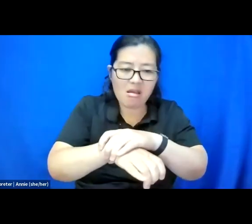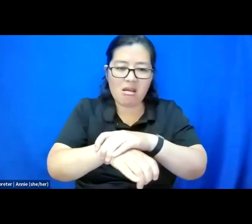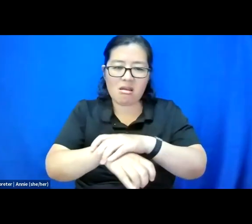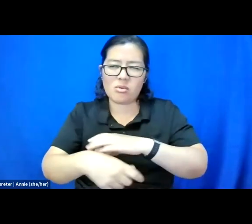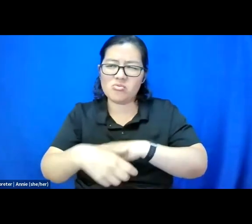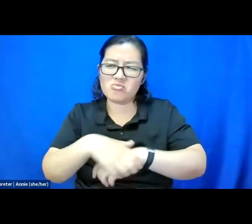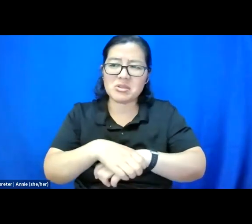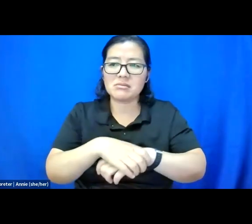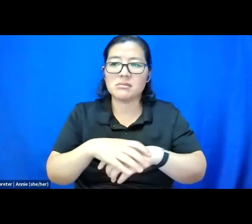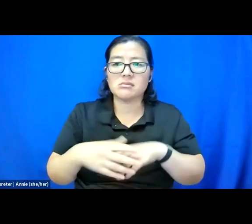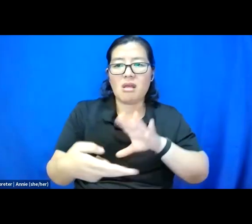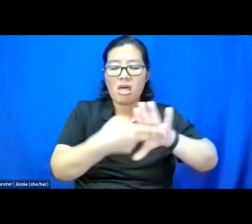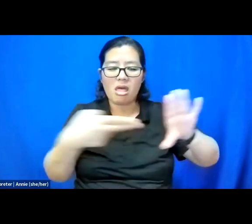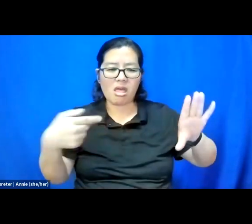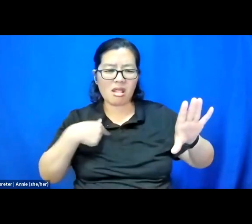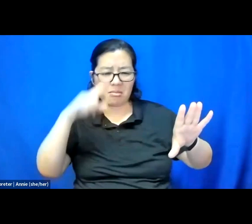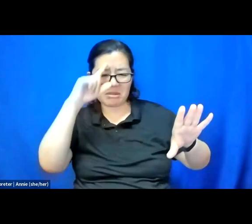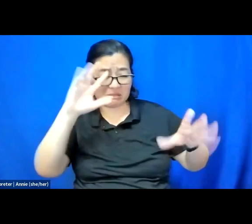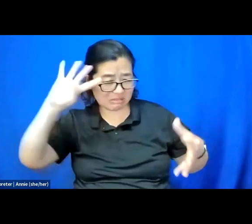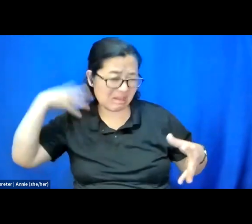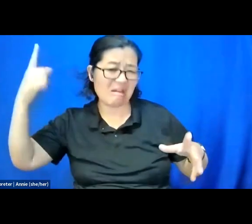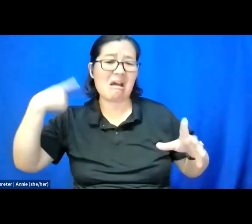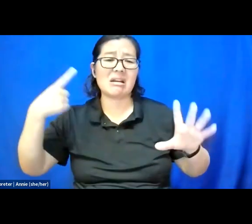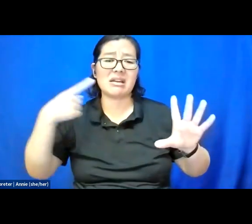when they label me psychotic and restraint is a cure.